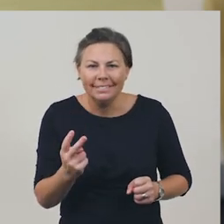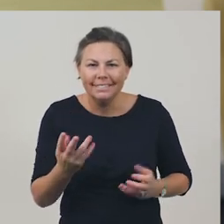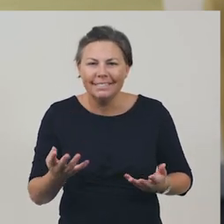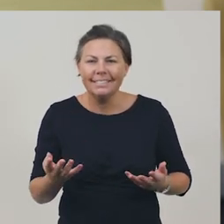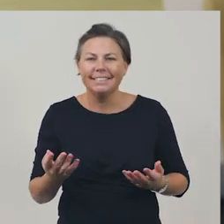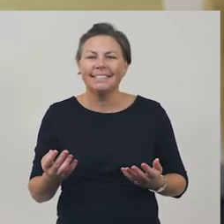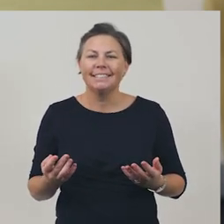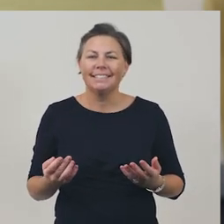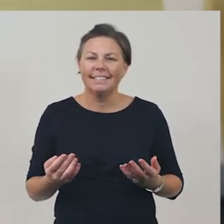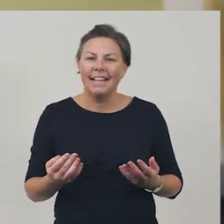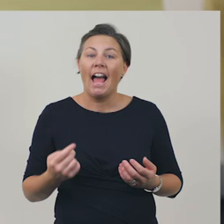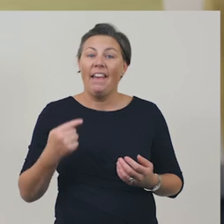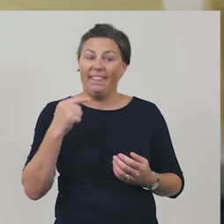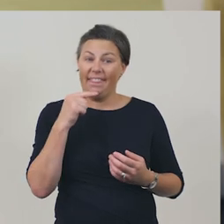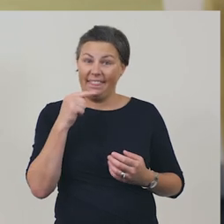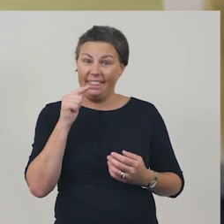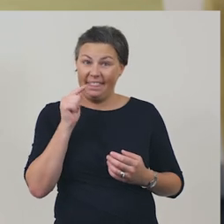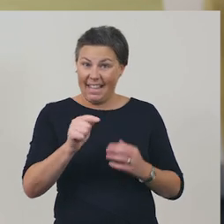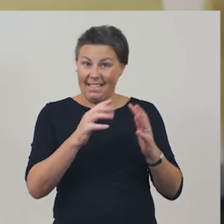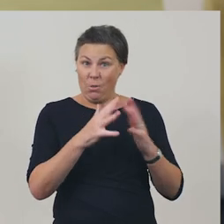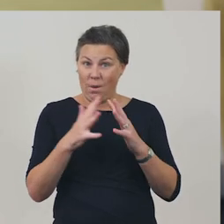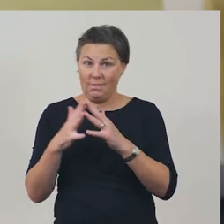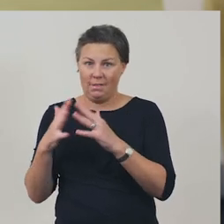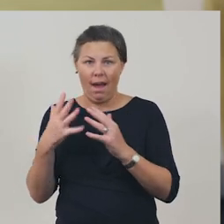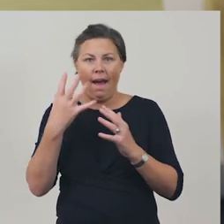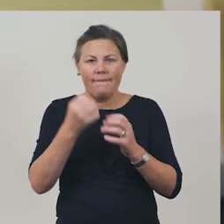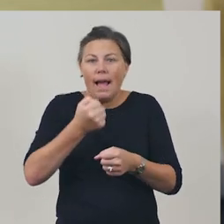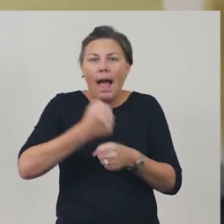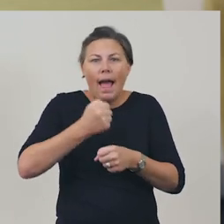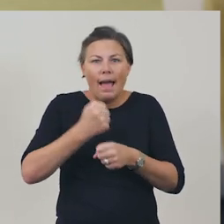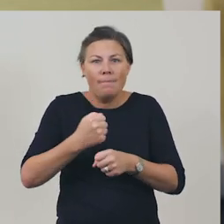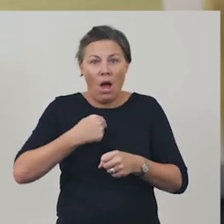This website has an online game I can even play with my friends.